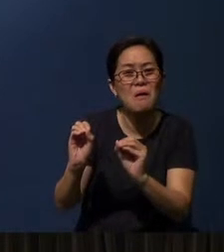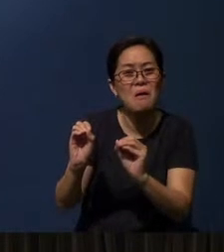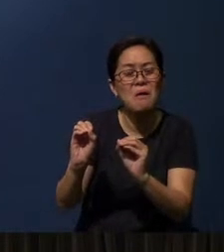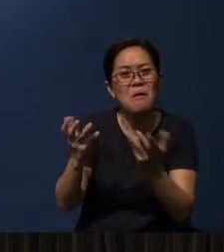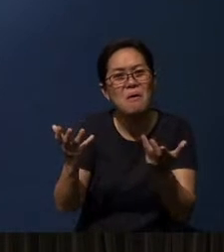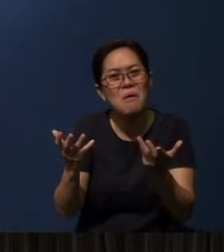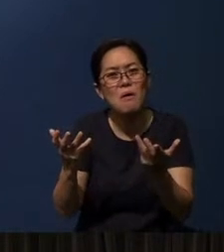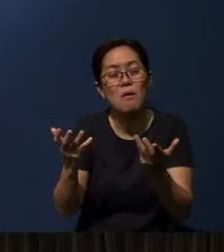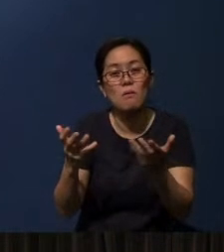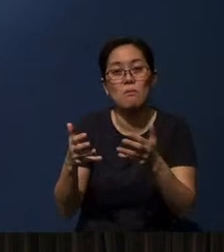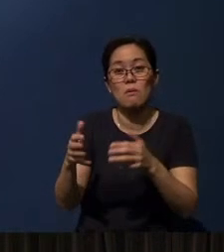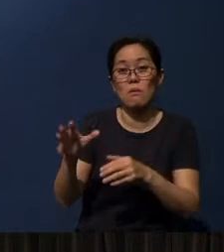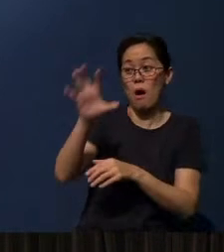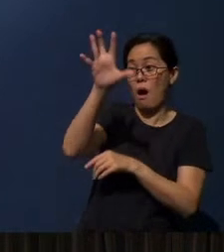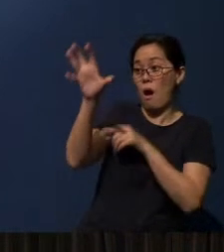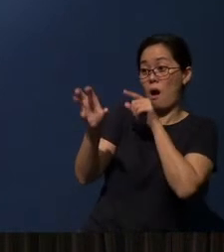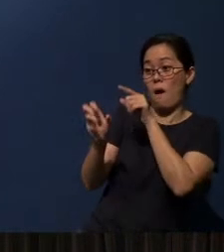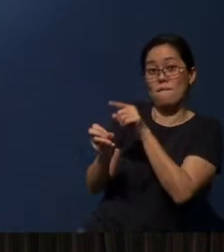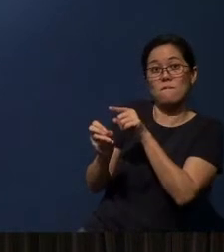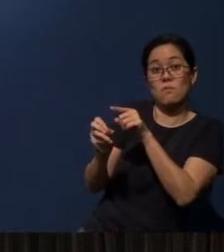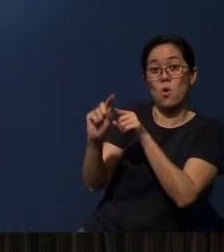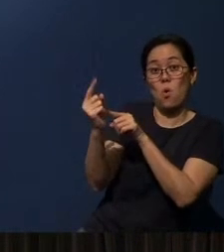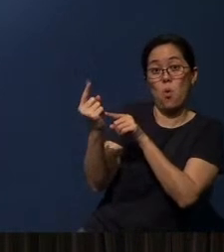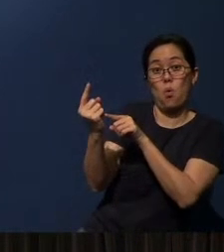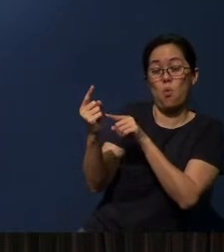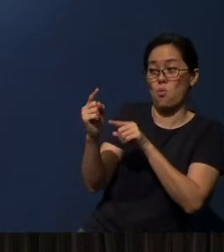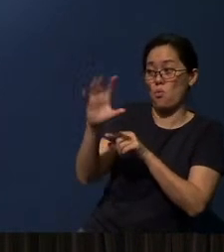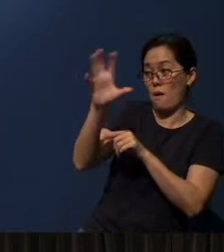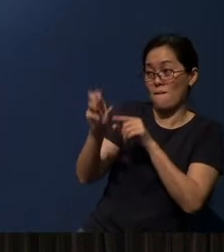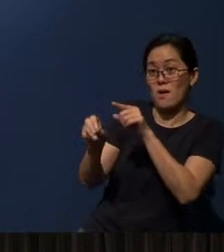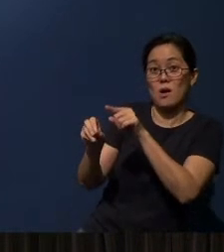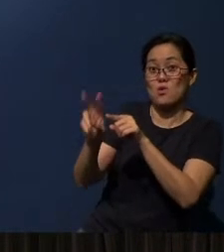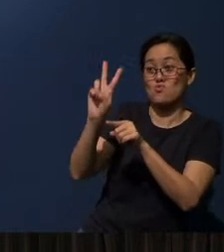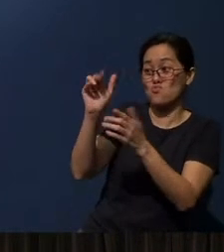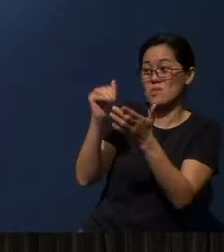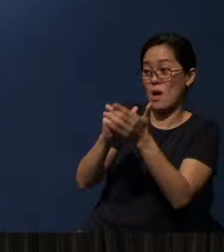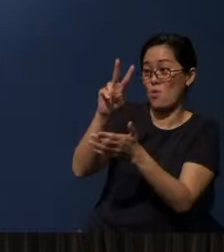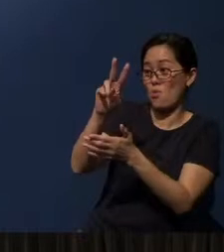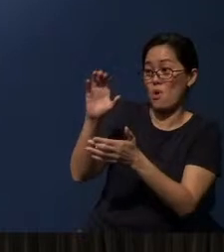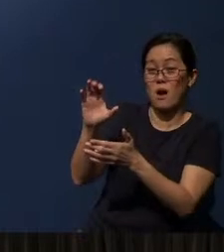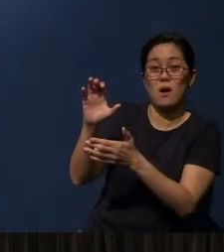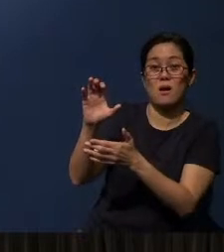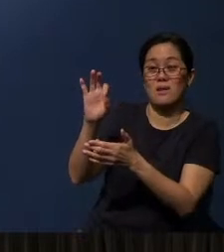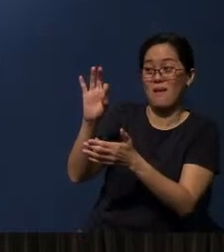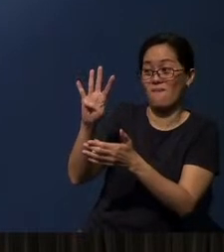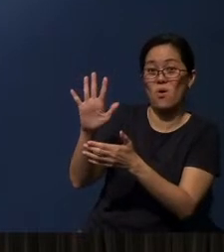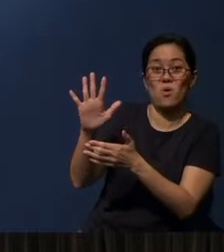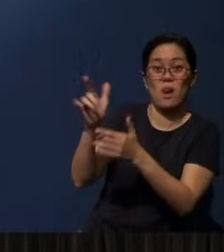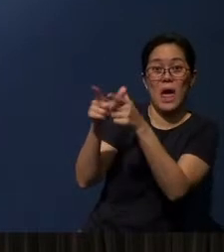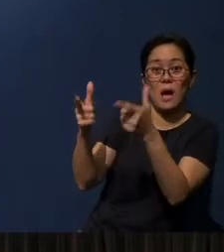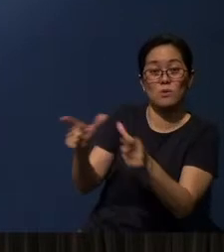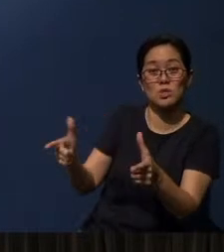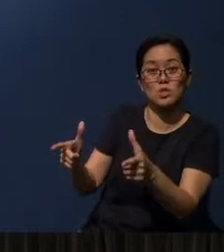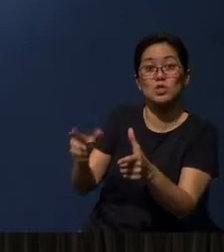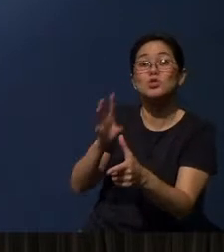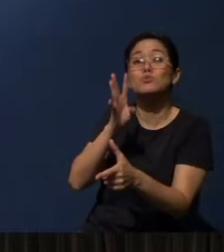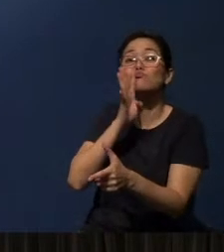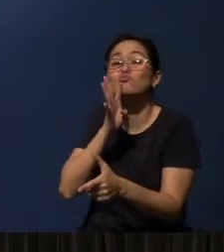Just in Africa alone, by the way, okay, in Africa there are 2294 languages that are spoken alone.